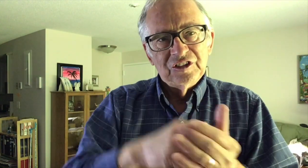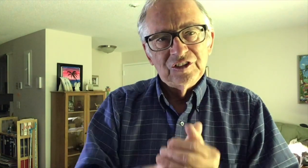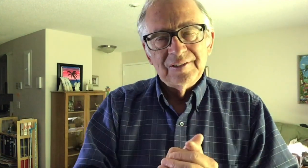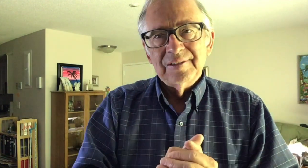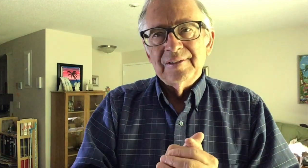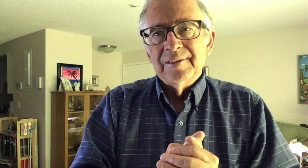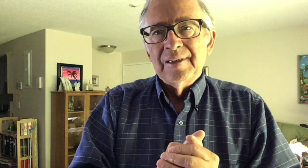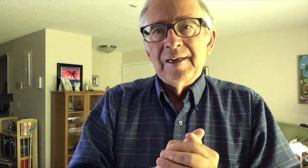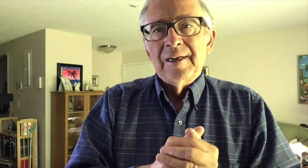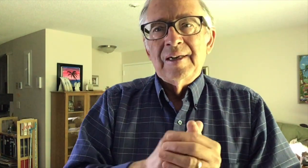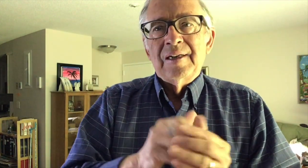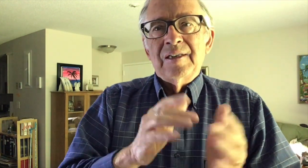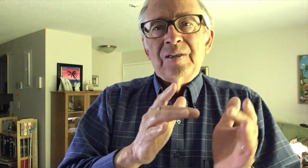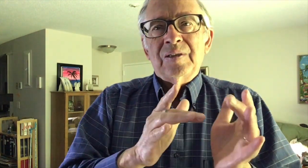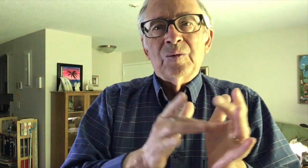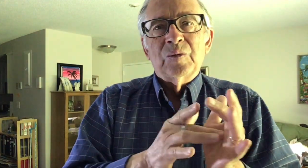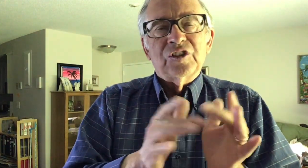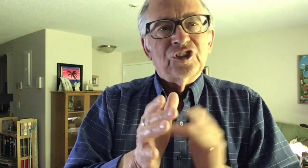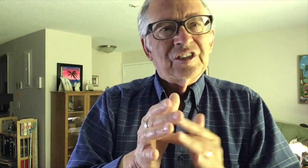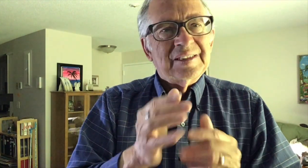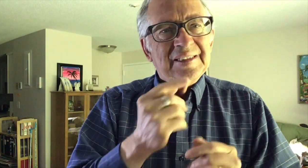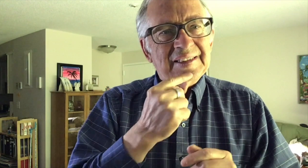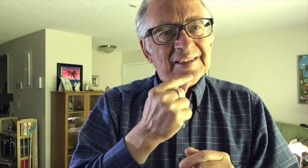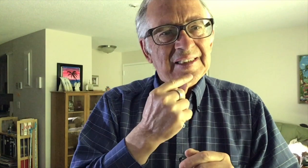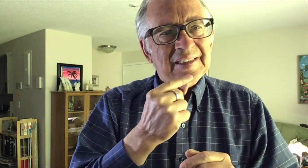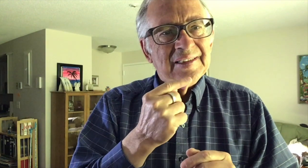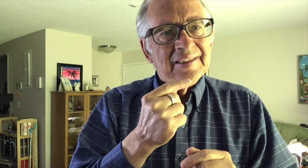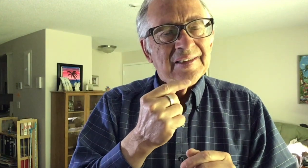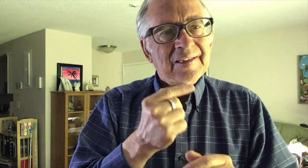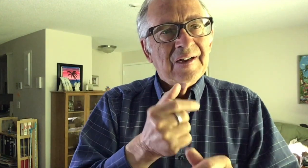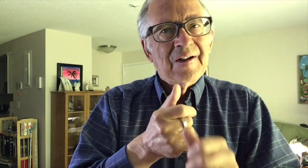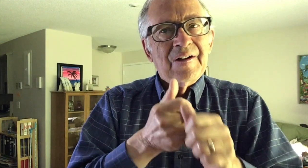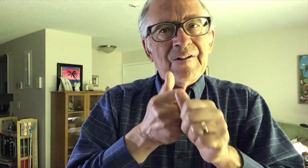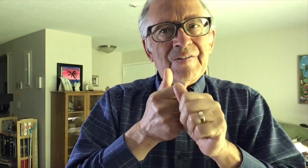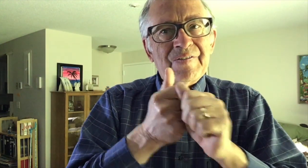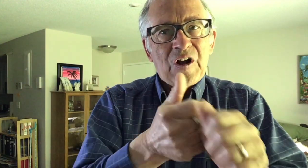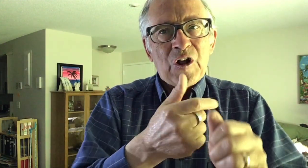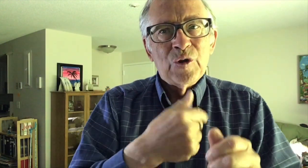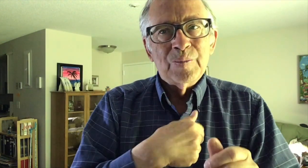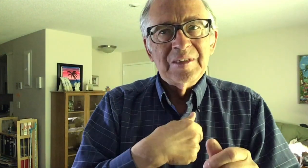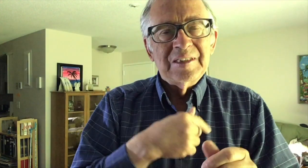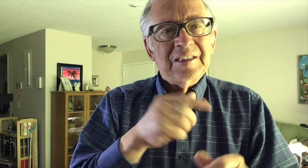Jesus was talking to Peter after his resurrection.